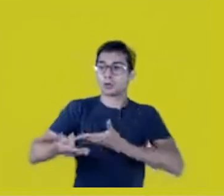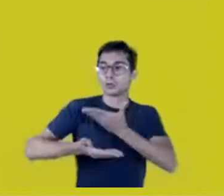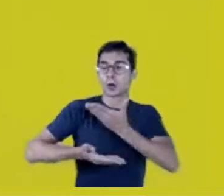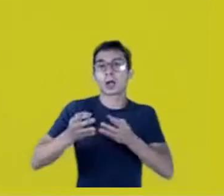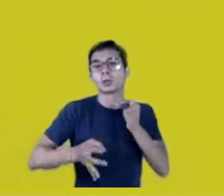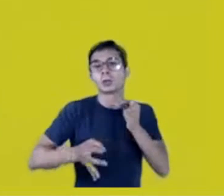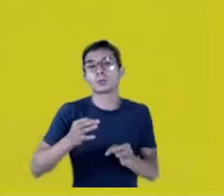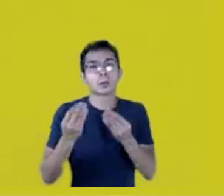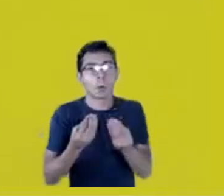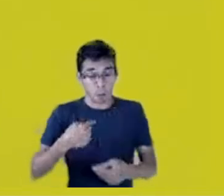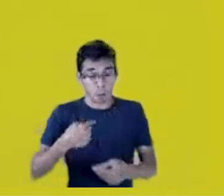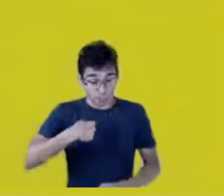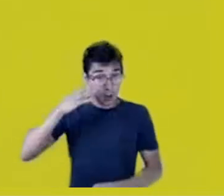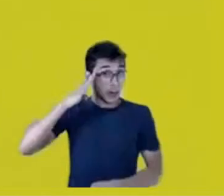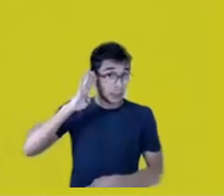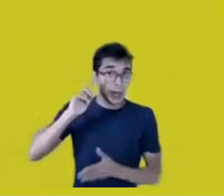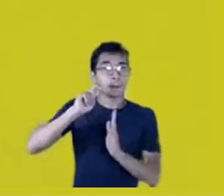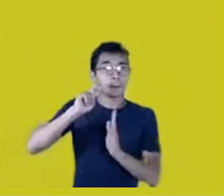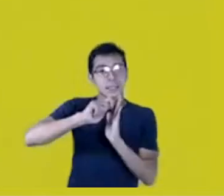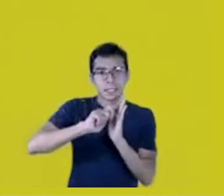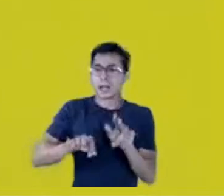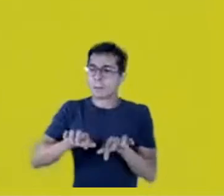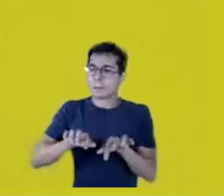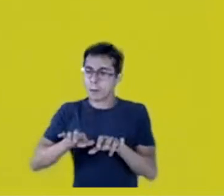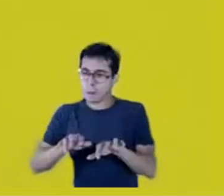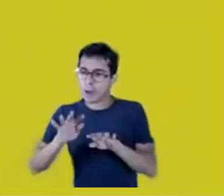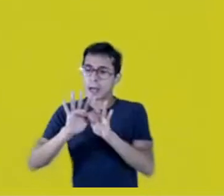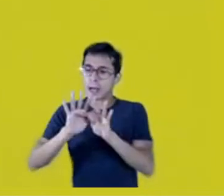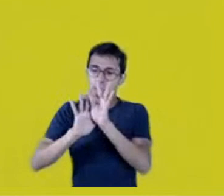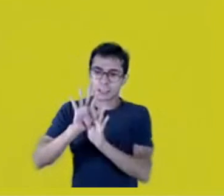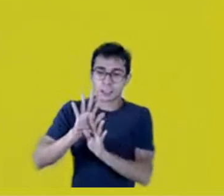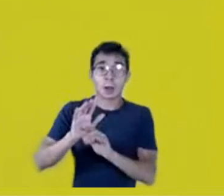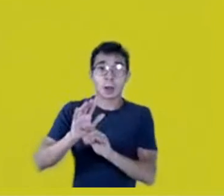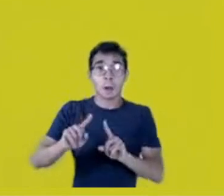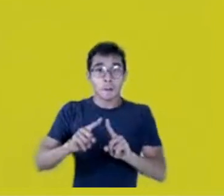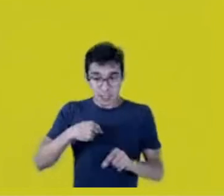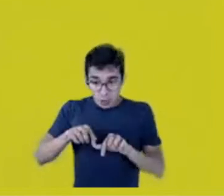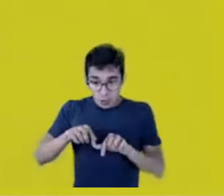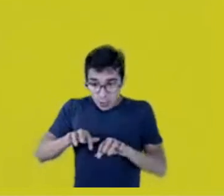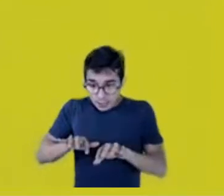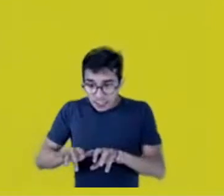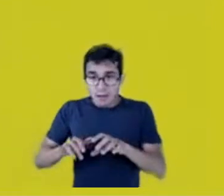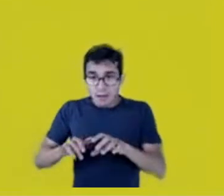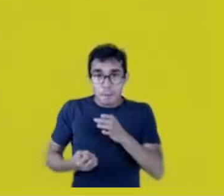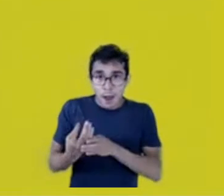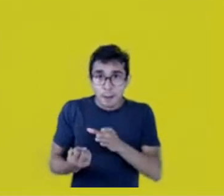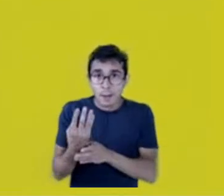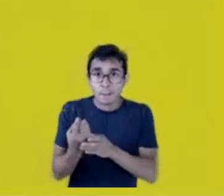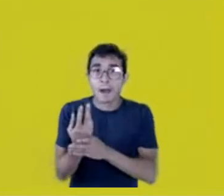but I think nothing that I should or could write, often talking about peoples other than mine...